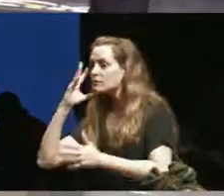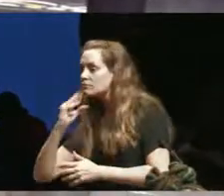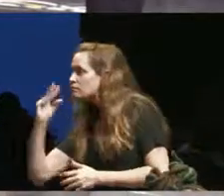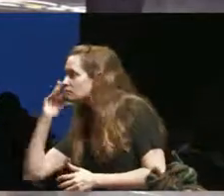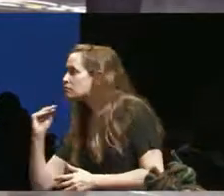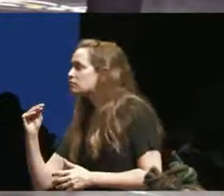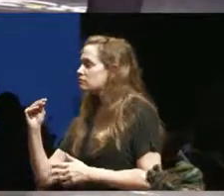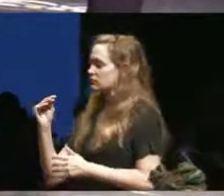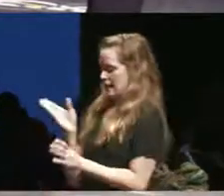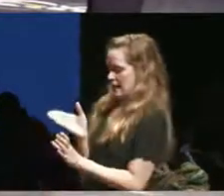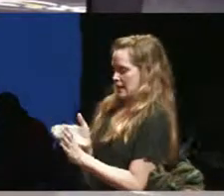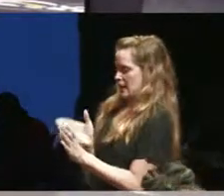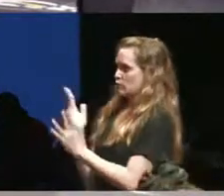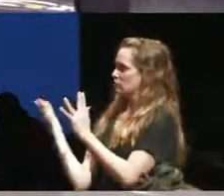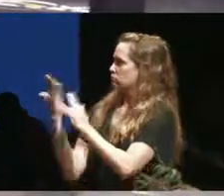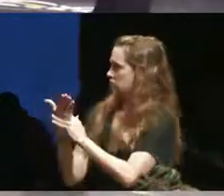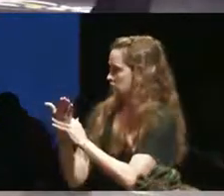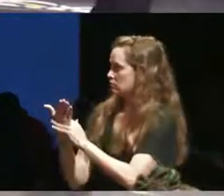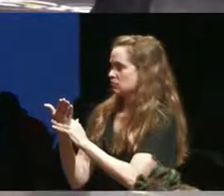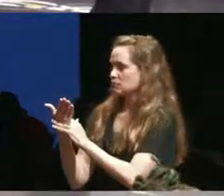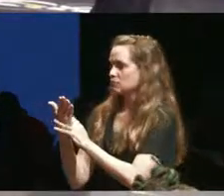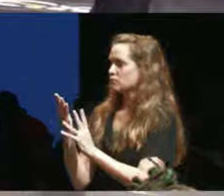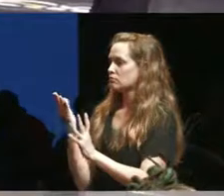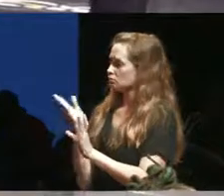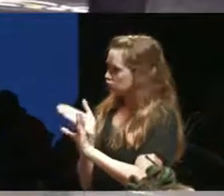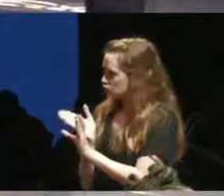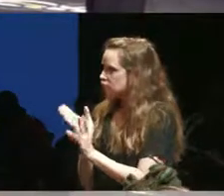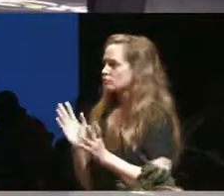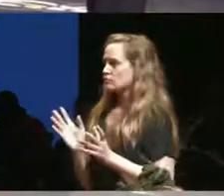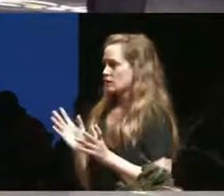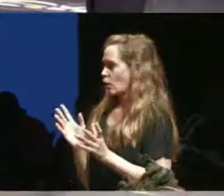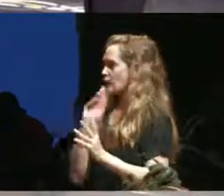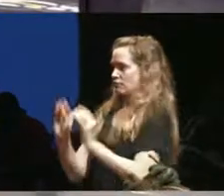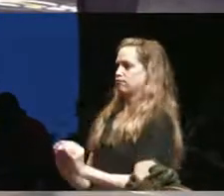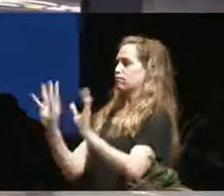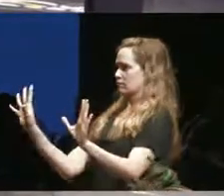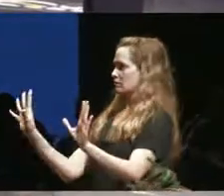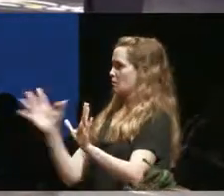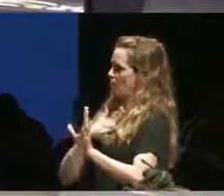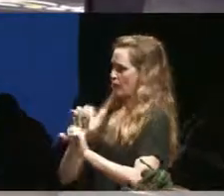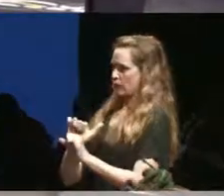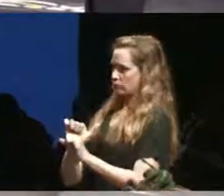psychiatric intervention so maybe it's it's pretty explicitly about the way